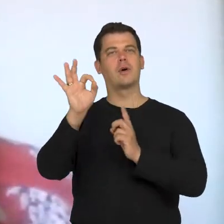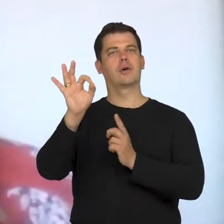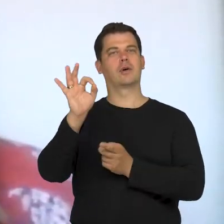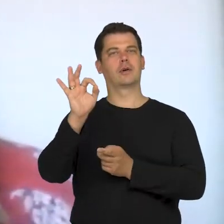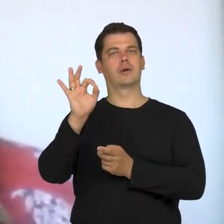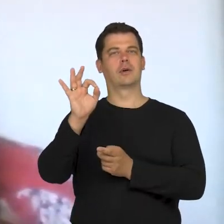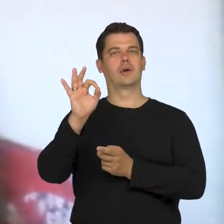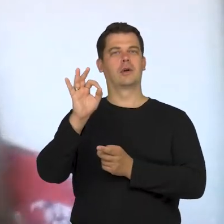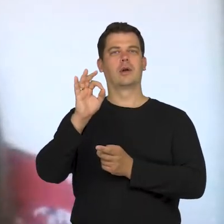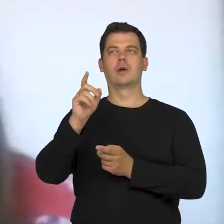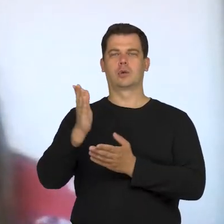what Justyna has just mentioned